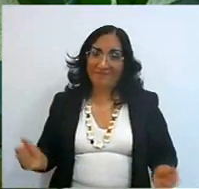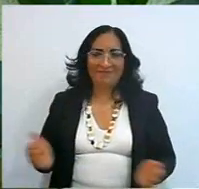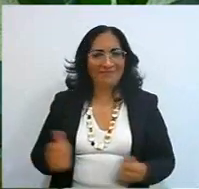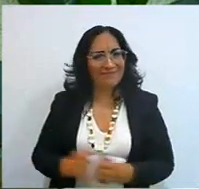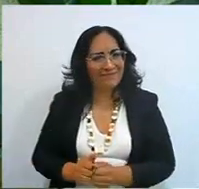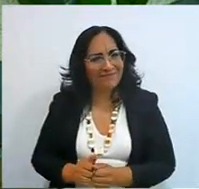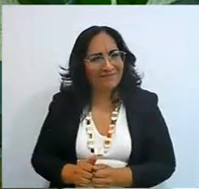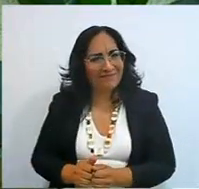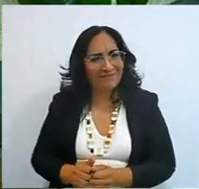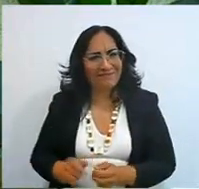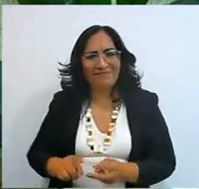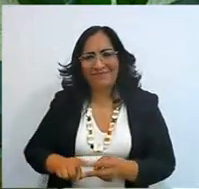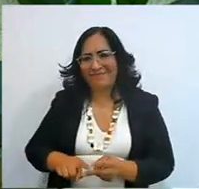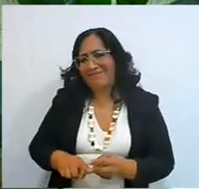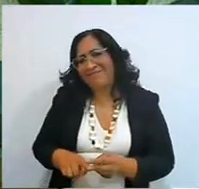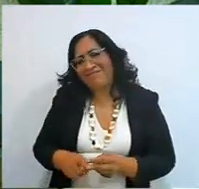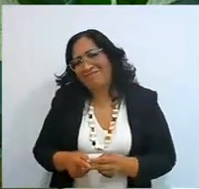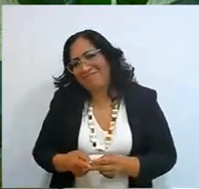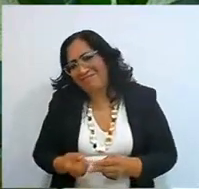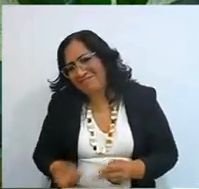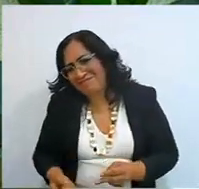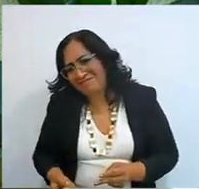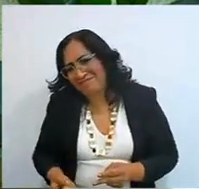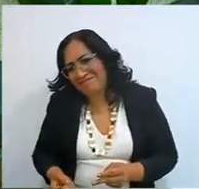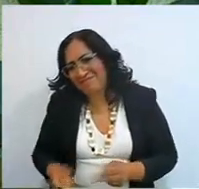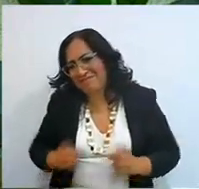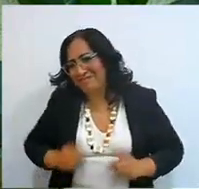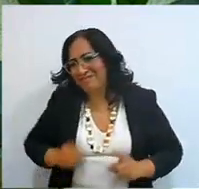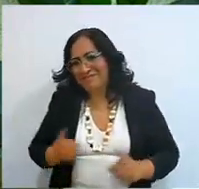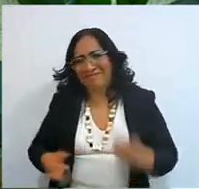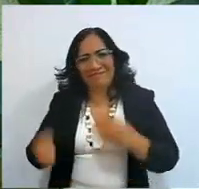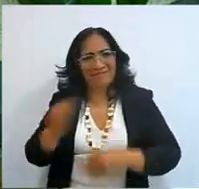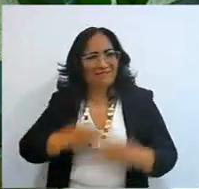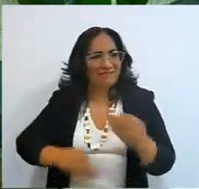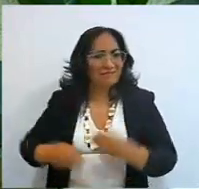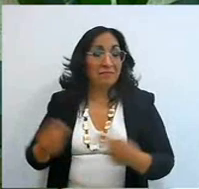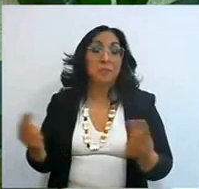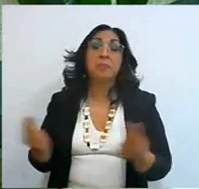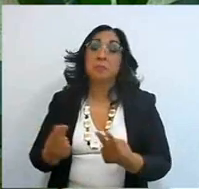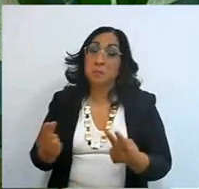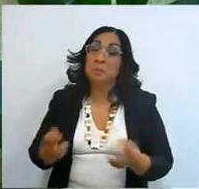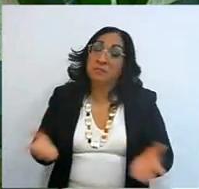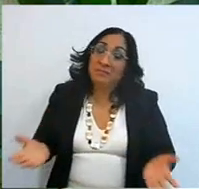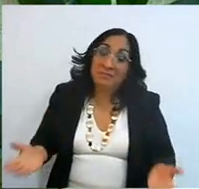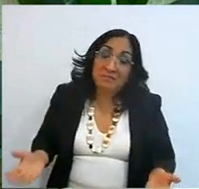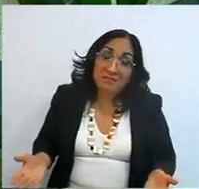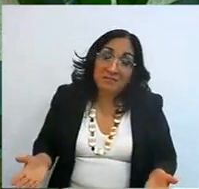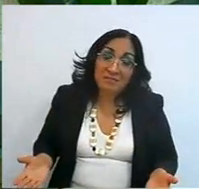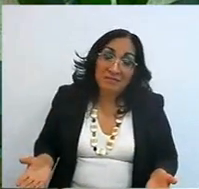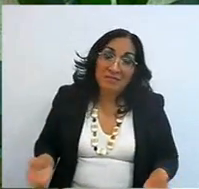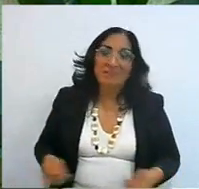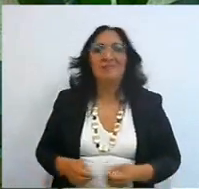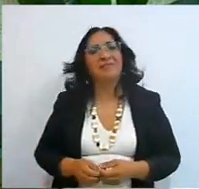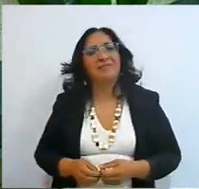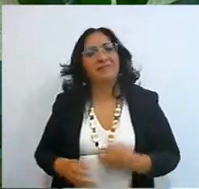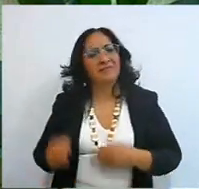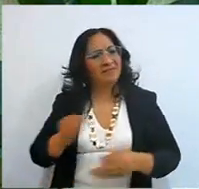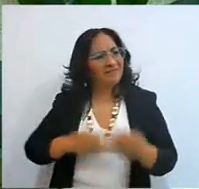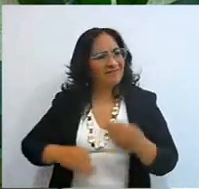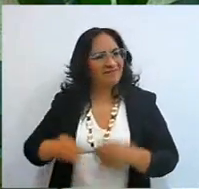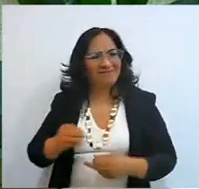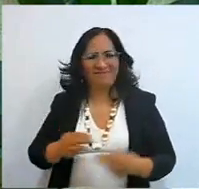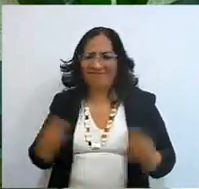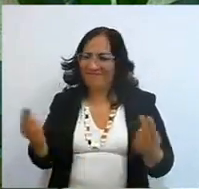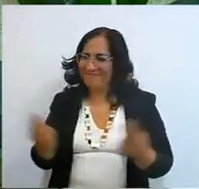that they begin, unbelievably all things begin to happen, the one who harassed me is no longer here,